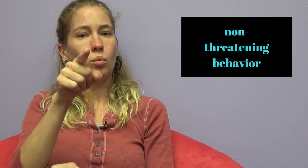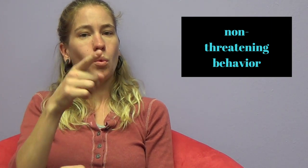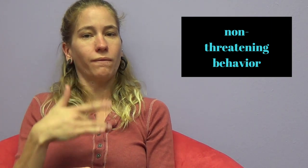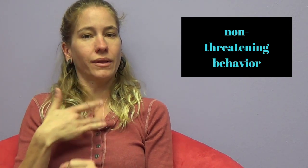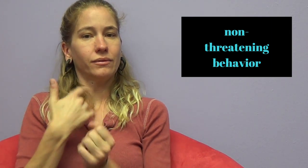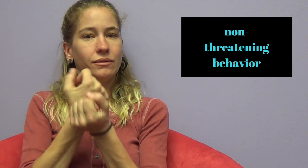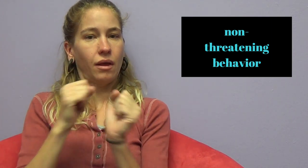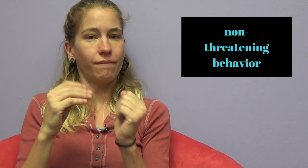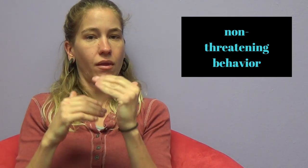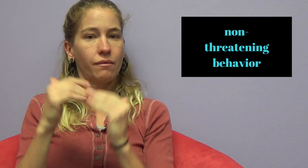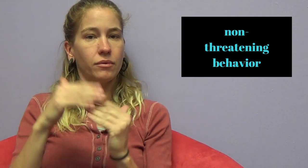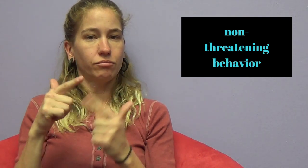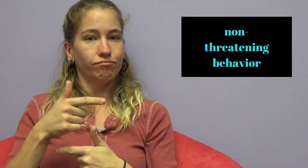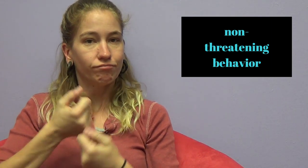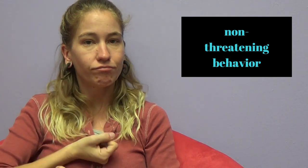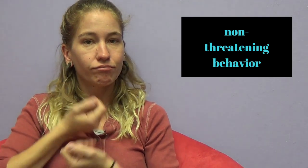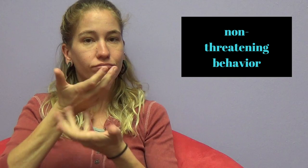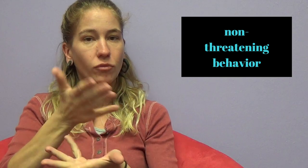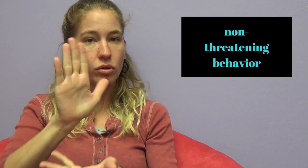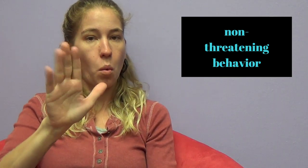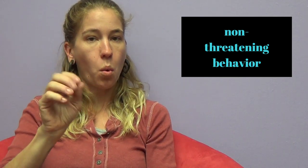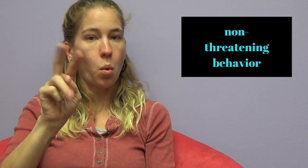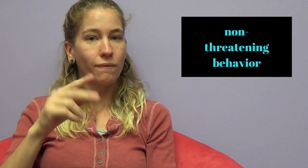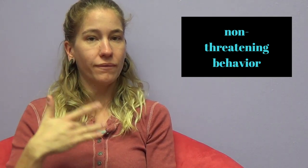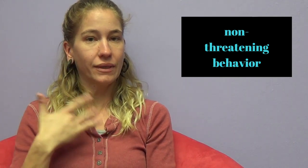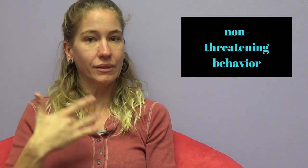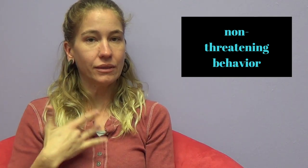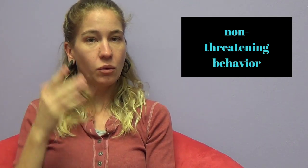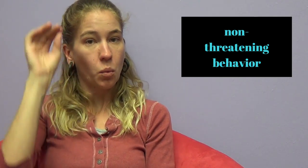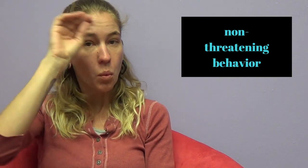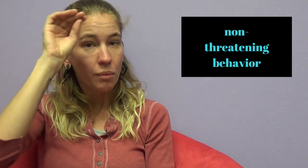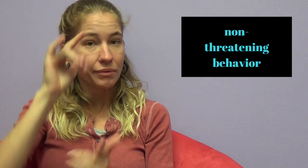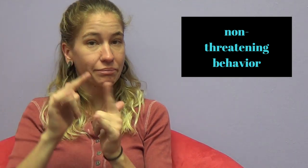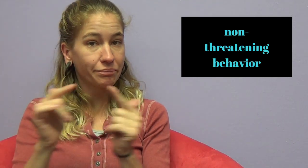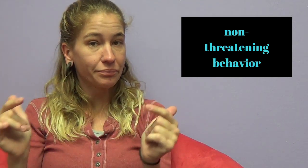safe and comfortable to express your own feelings and opinions.